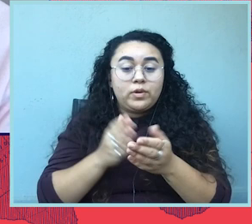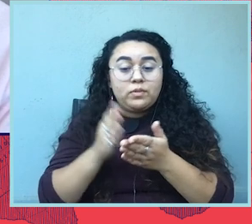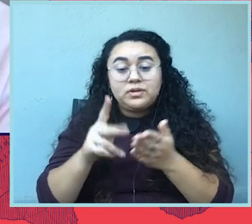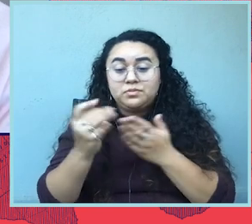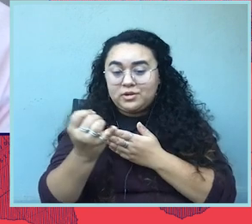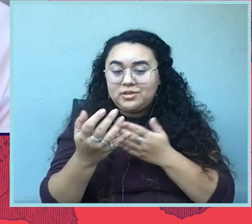Hi, there.